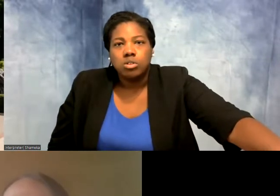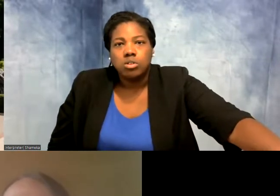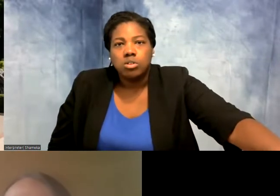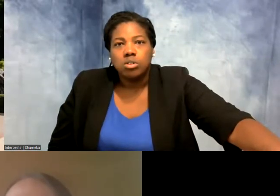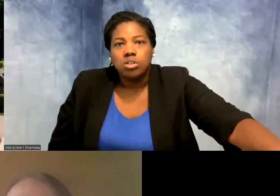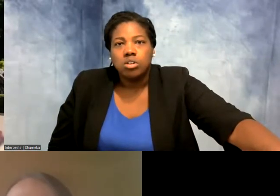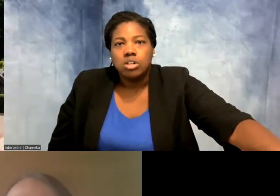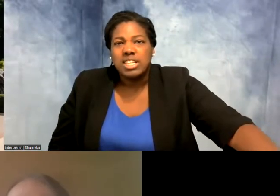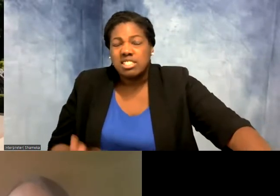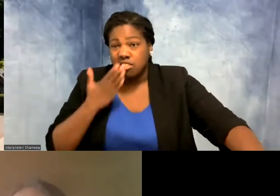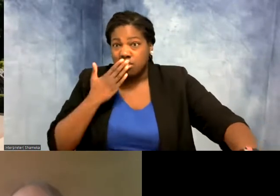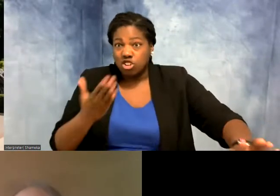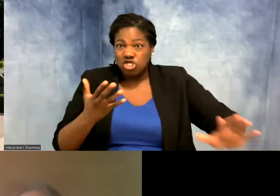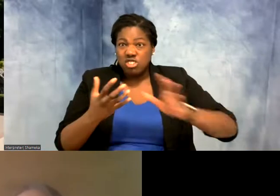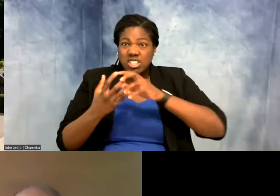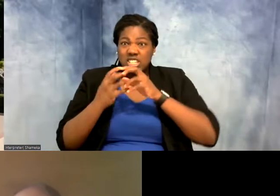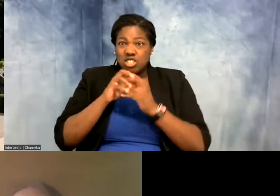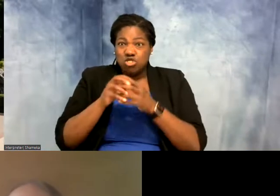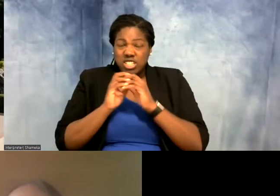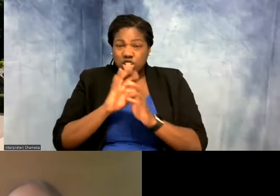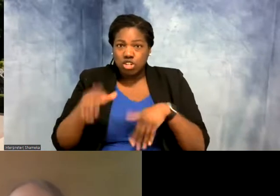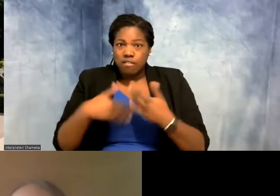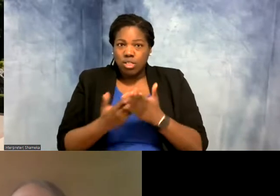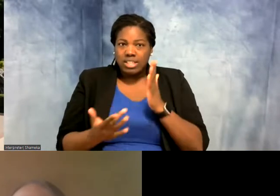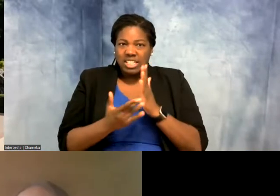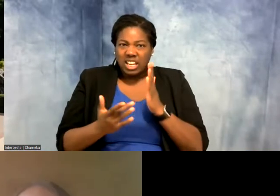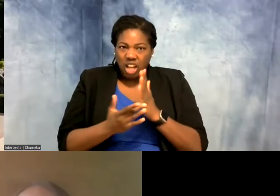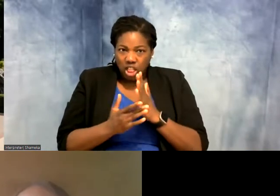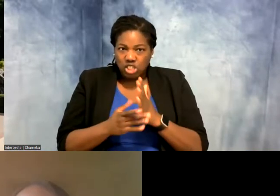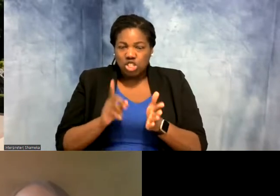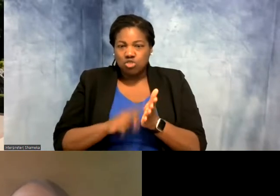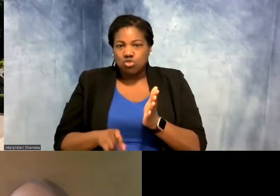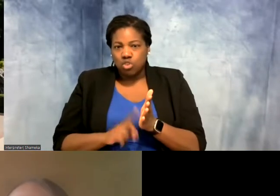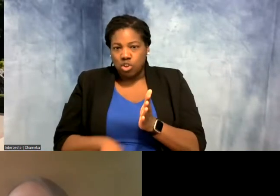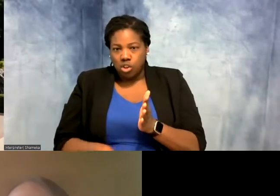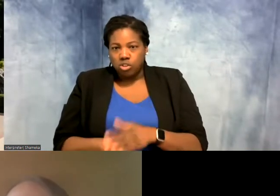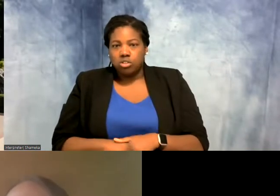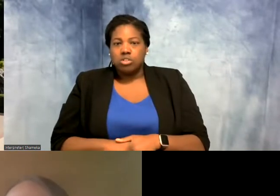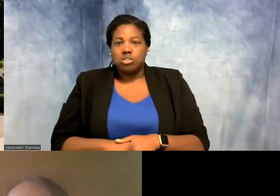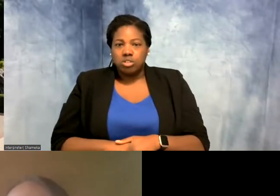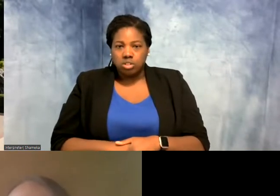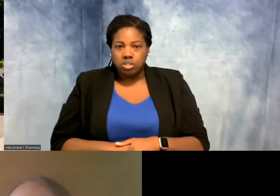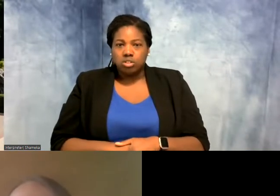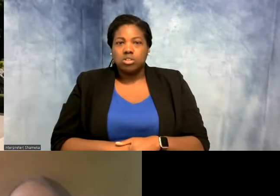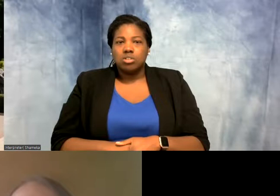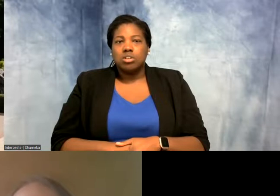of that technology and that in-the-field research aspect. That is great.